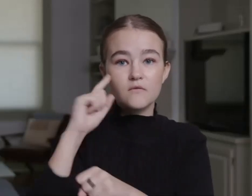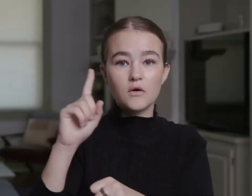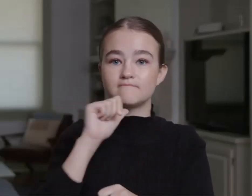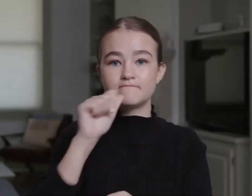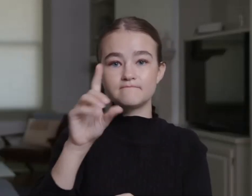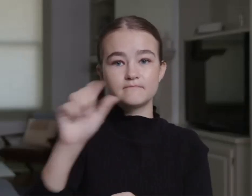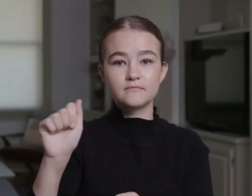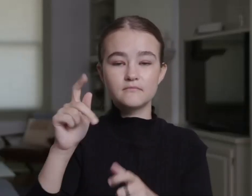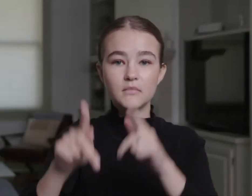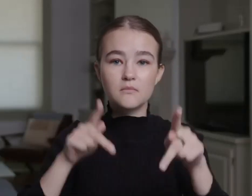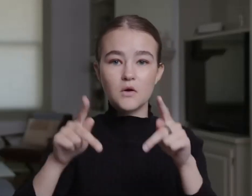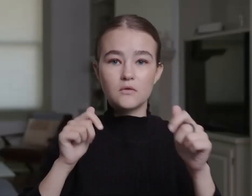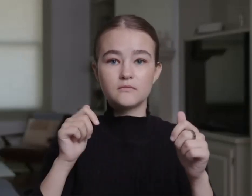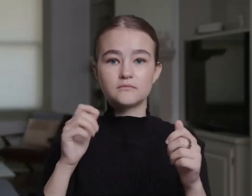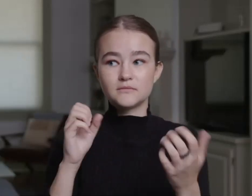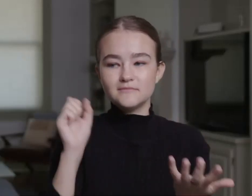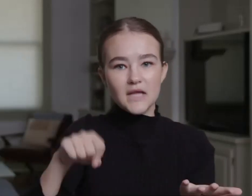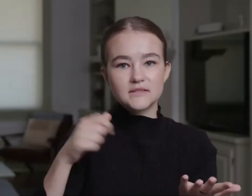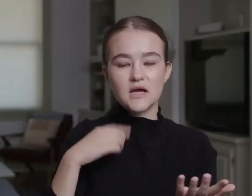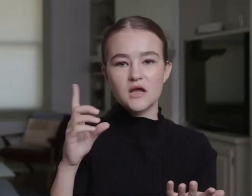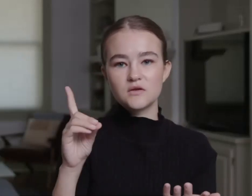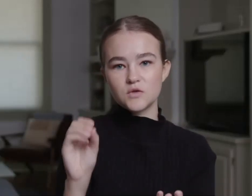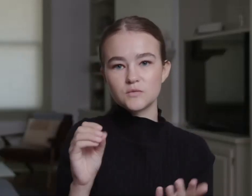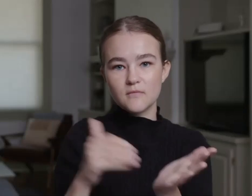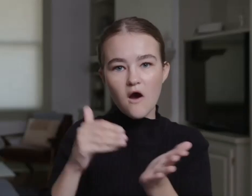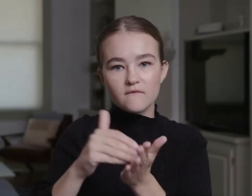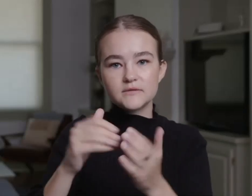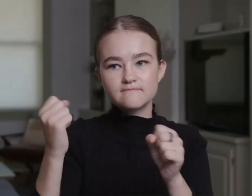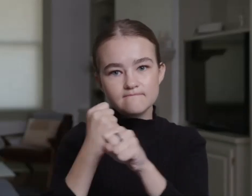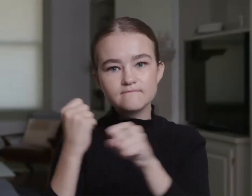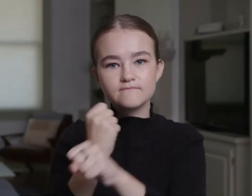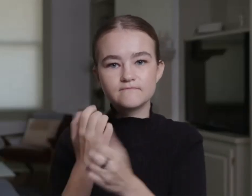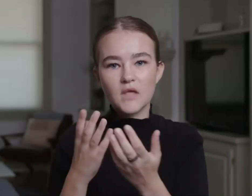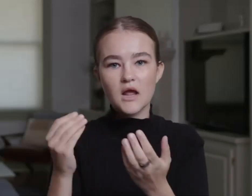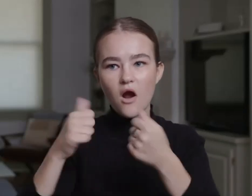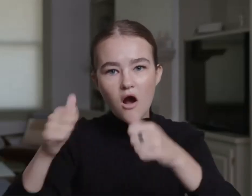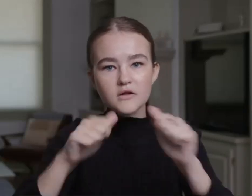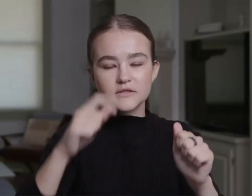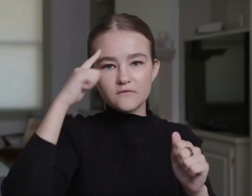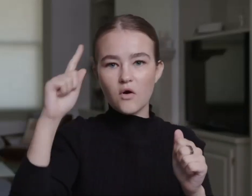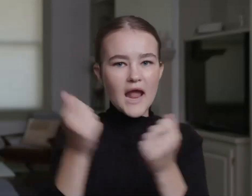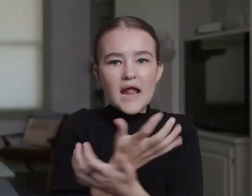Now, I have had to compete against non-disabled people for particular roles.